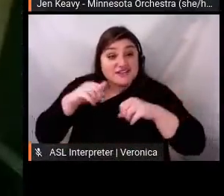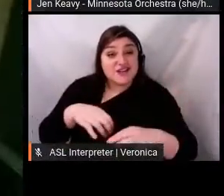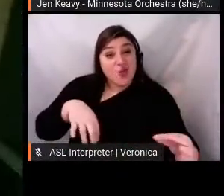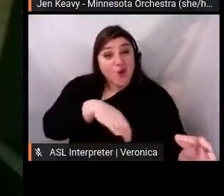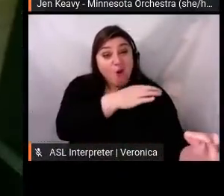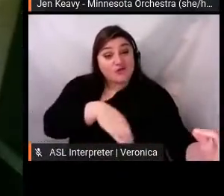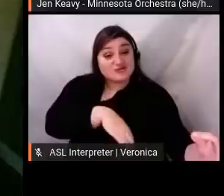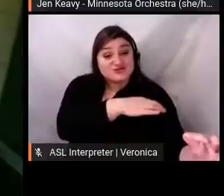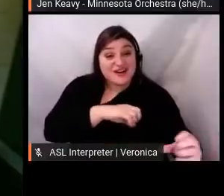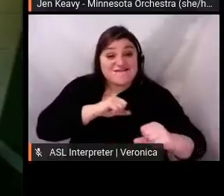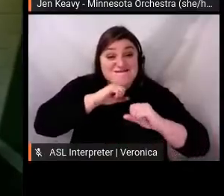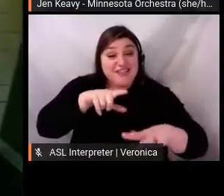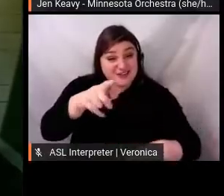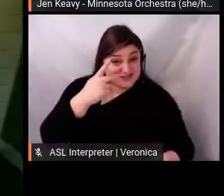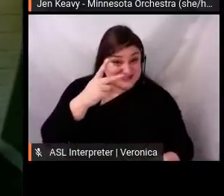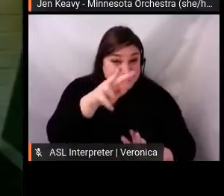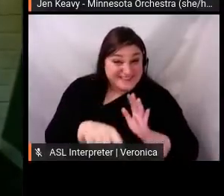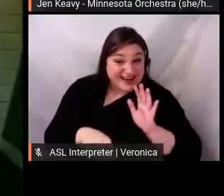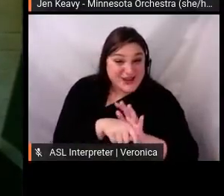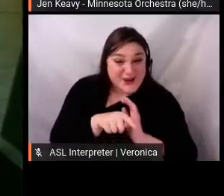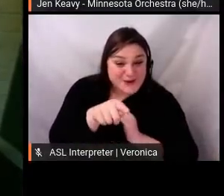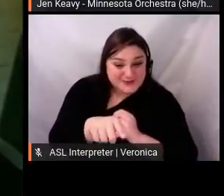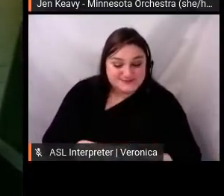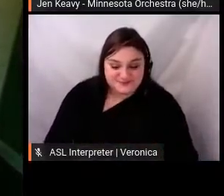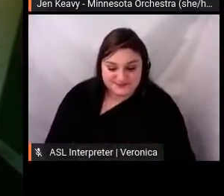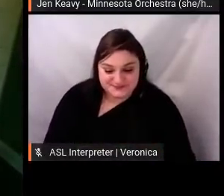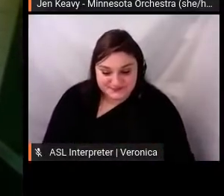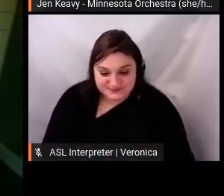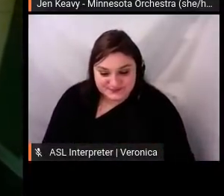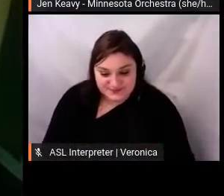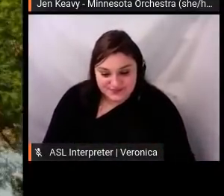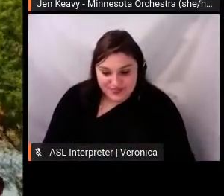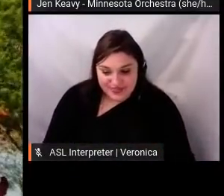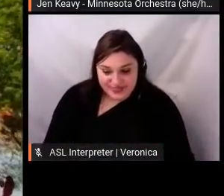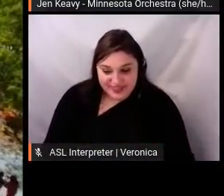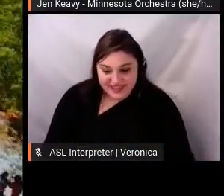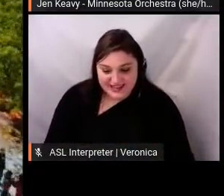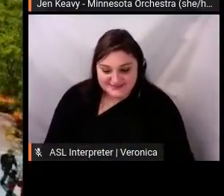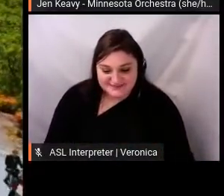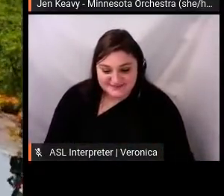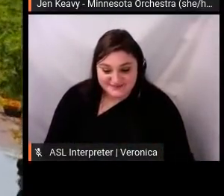Despite the circumstances, though, we have found ways to meet our